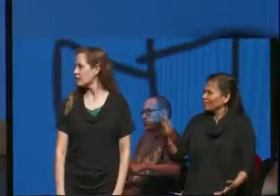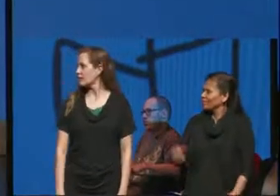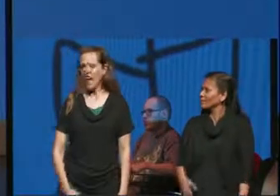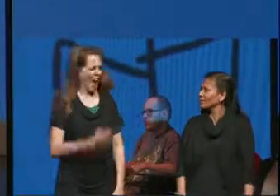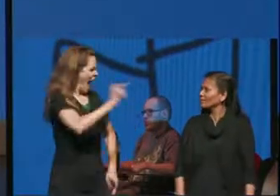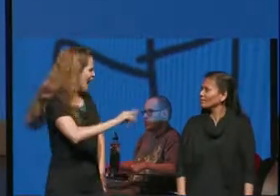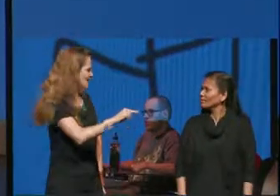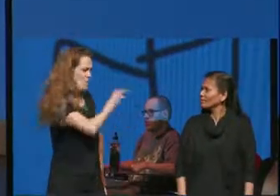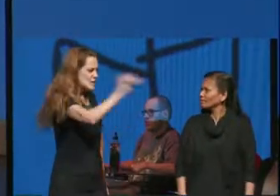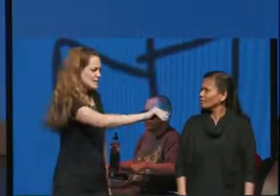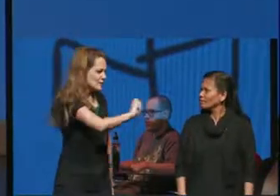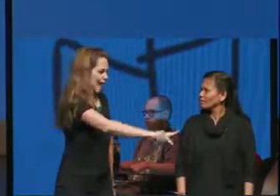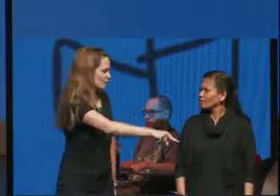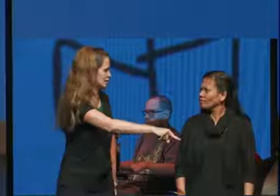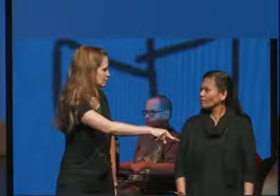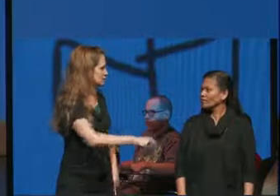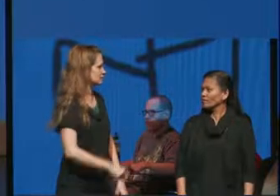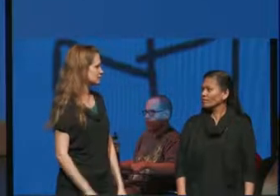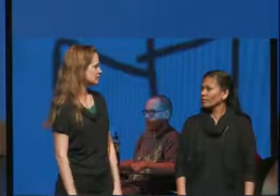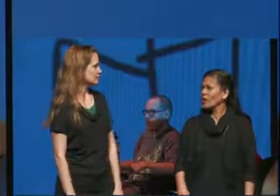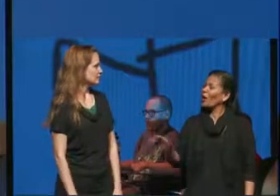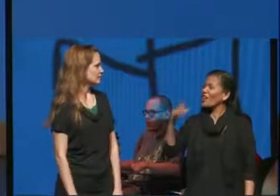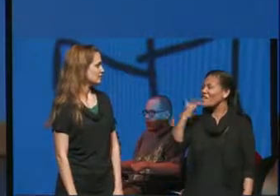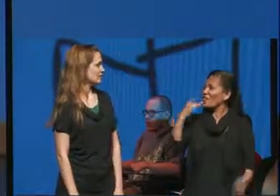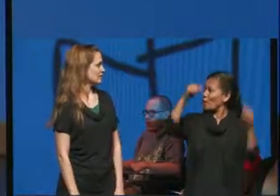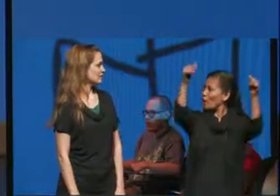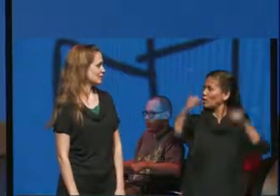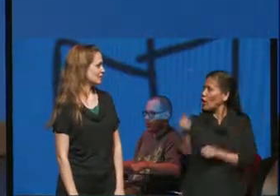put that down right now ah your favorite pose dirt out the window he throws it